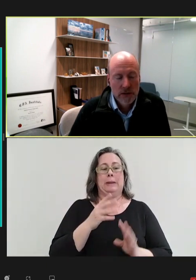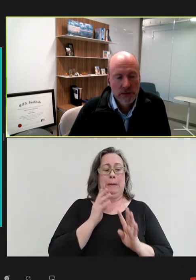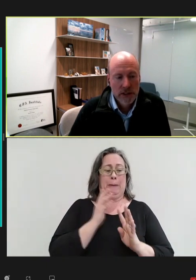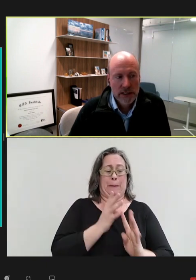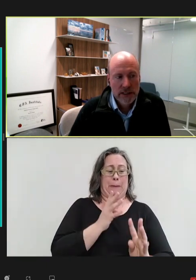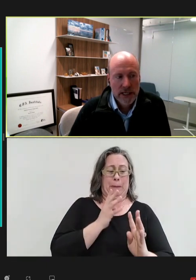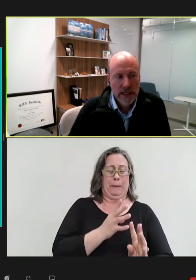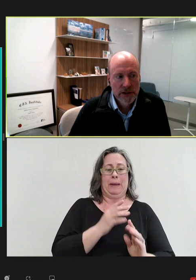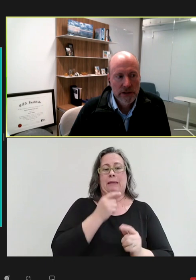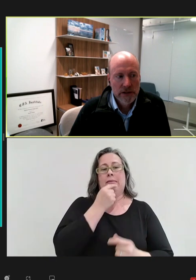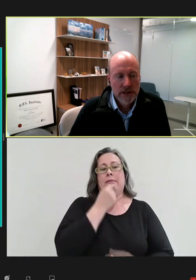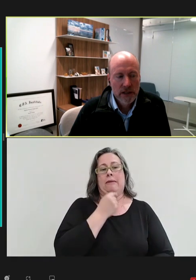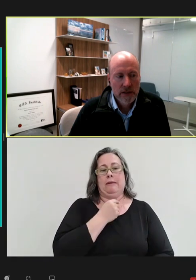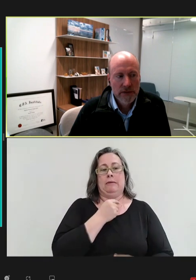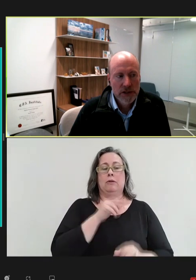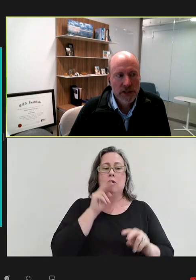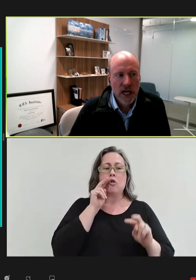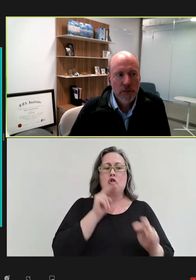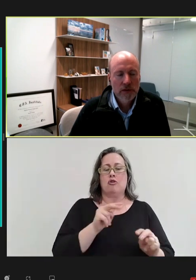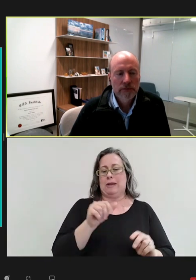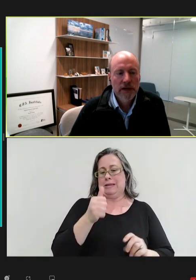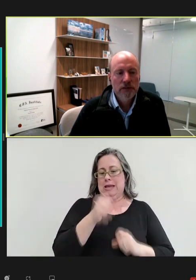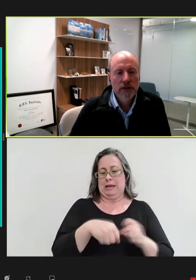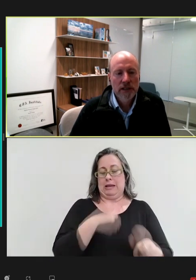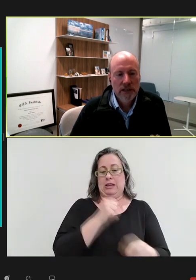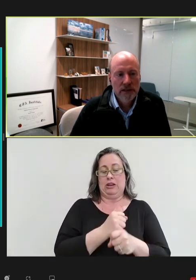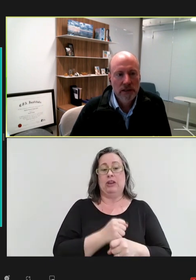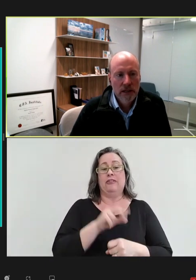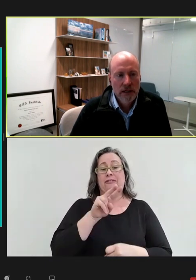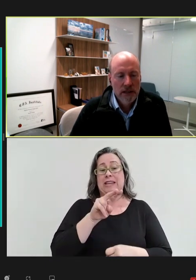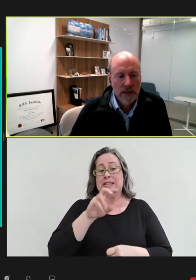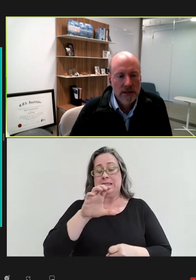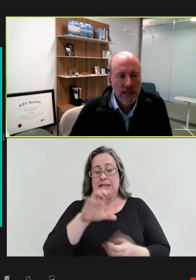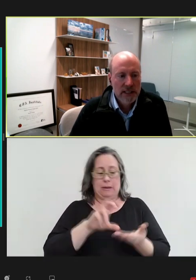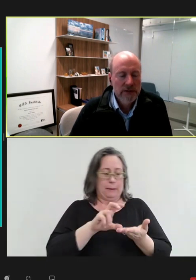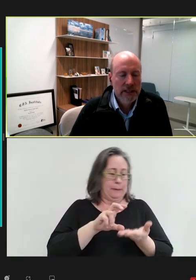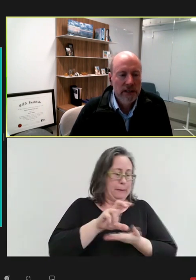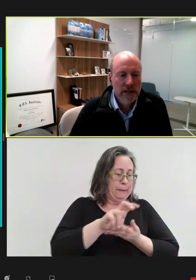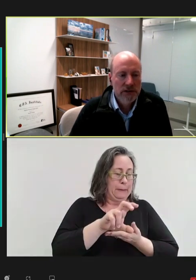if you look at 10 years of venture capital investment, and this slice of the data is